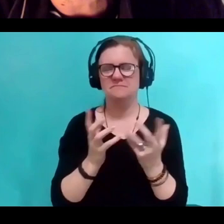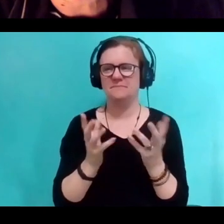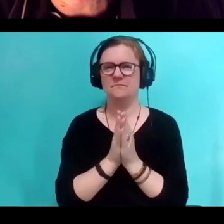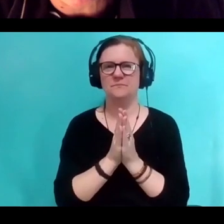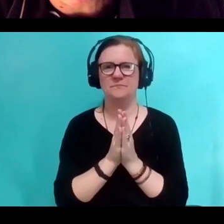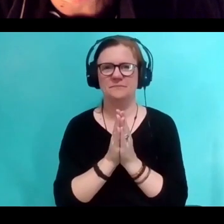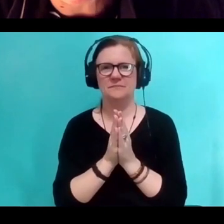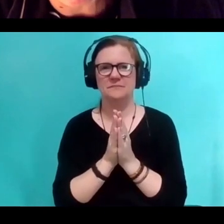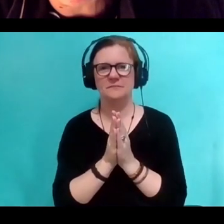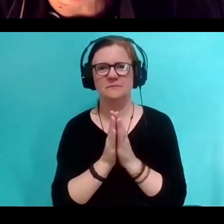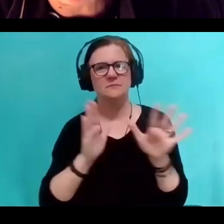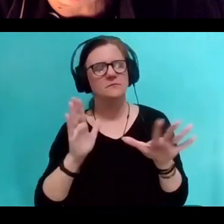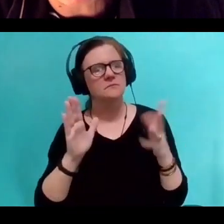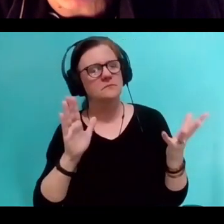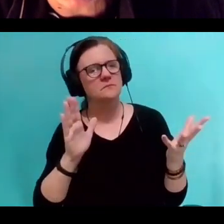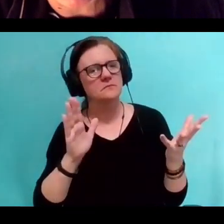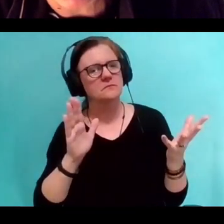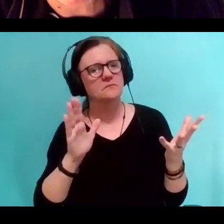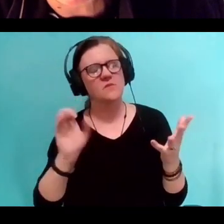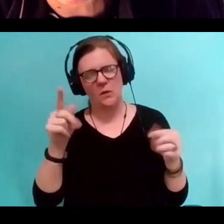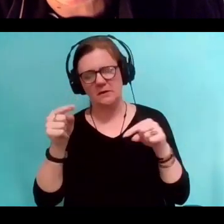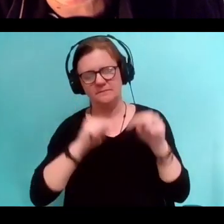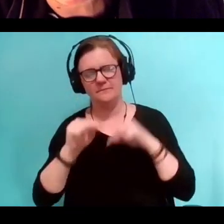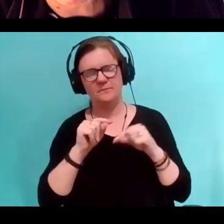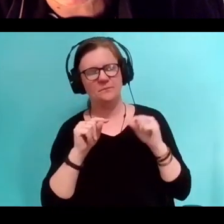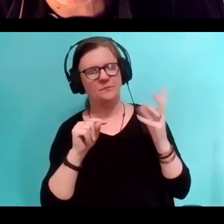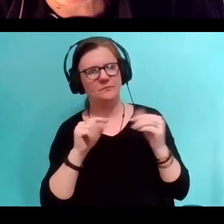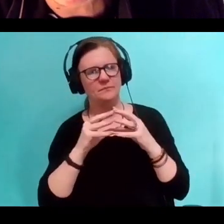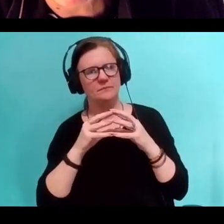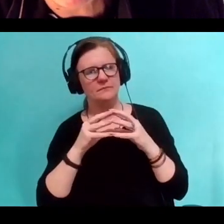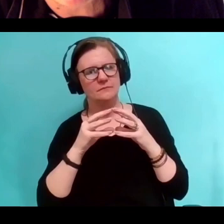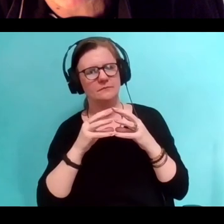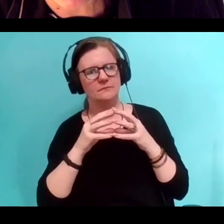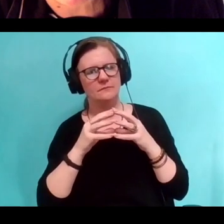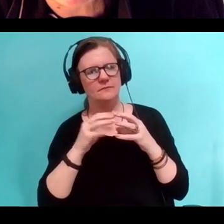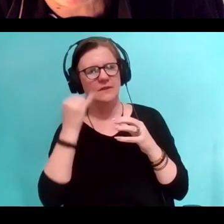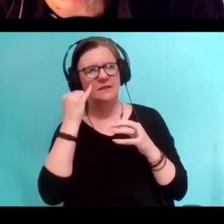And it will bring us back a little bit to the idea of the portrait being story